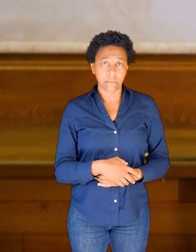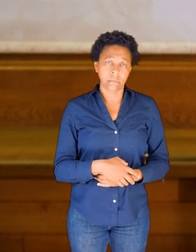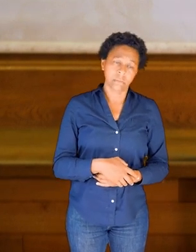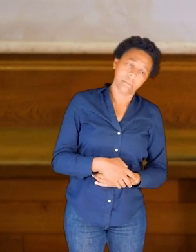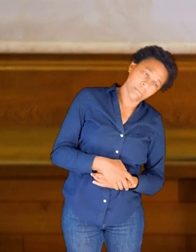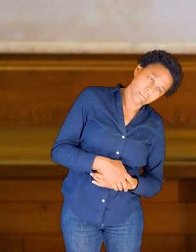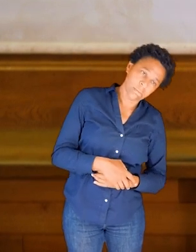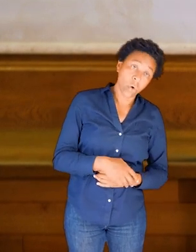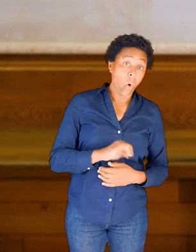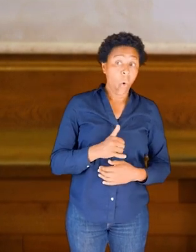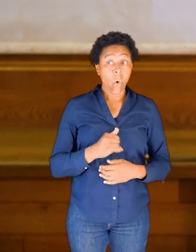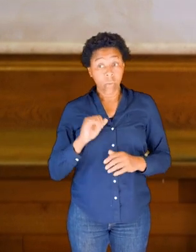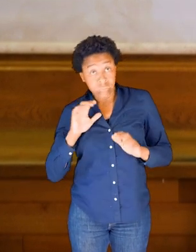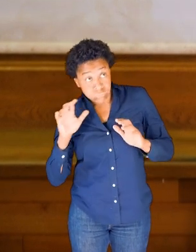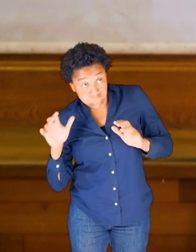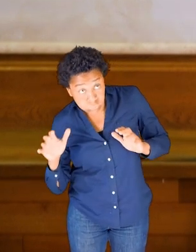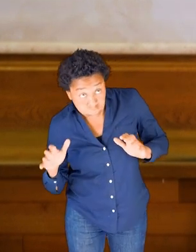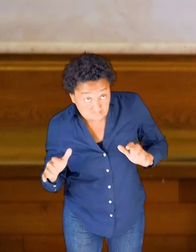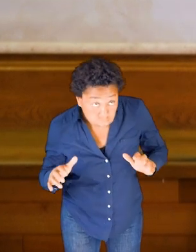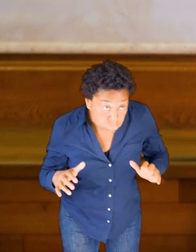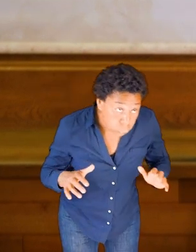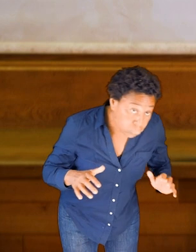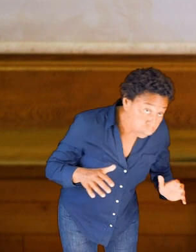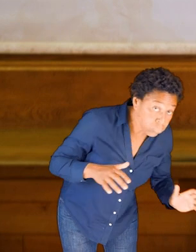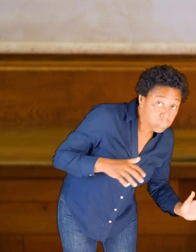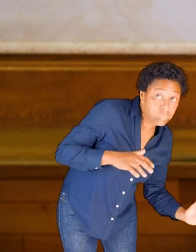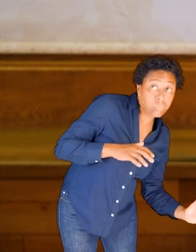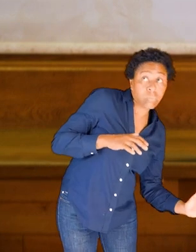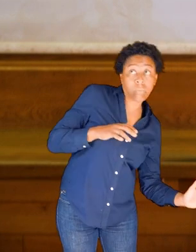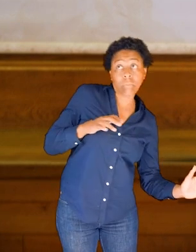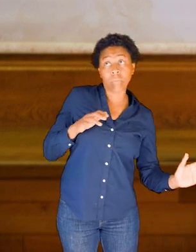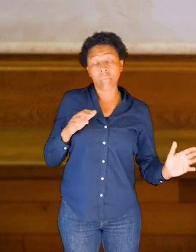or take a journey through space. Might travel across your space.